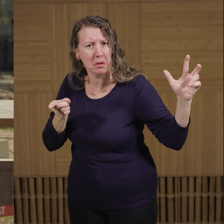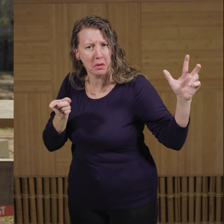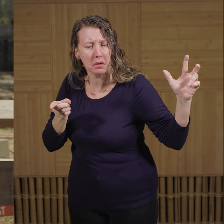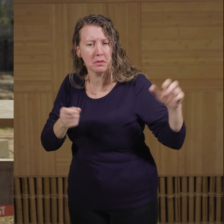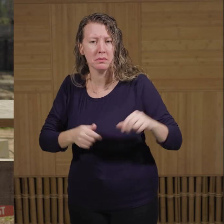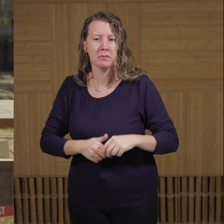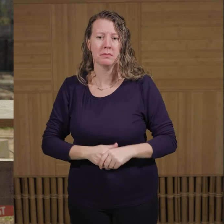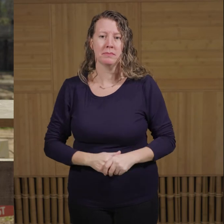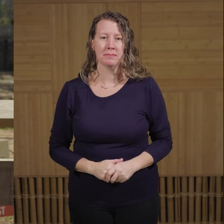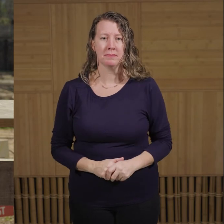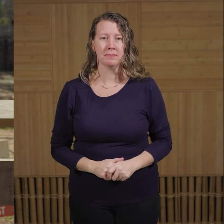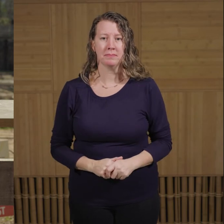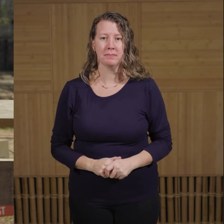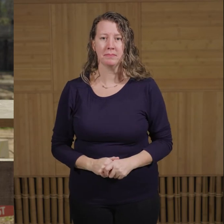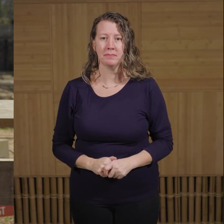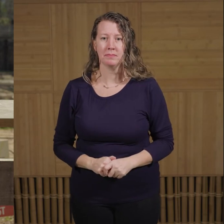and can hear sounds from far away.